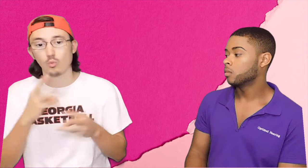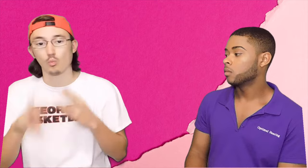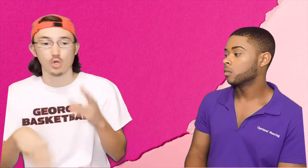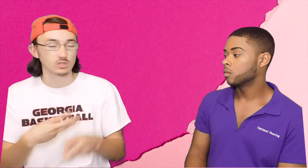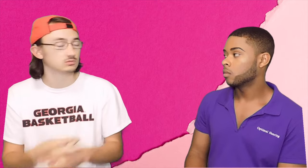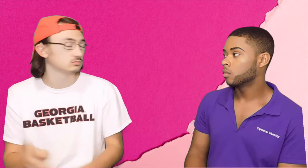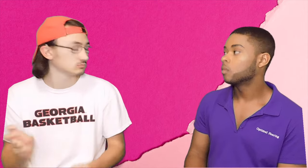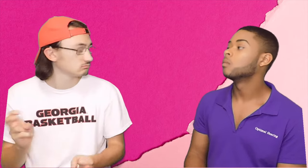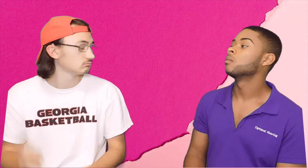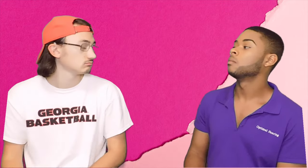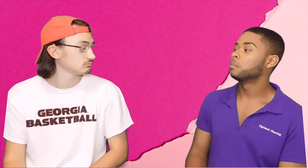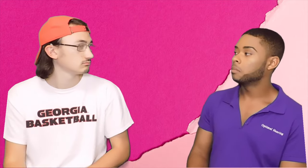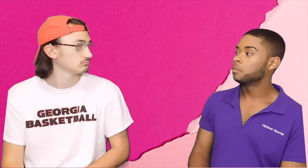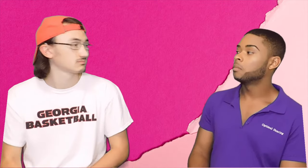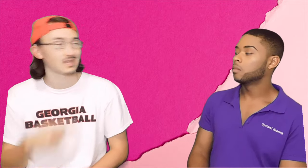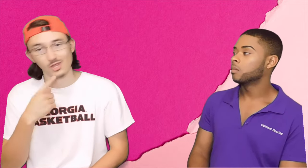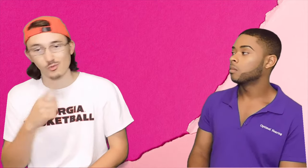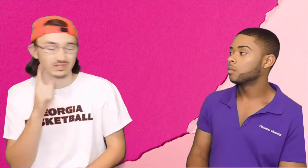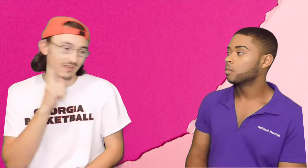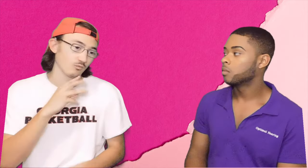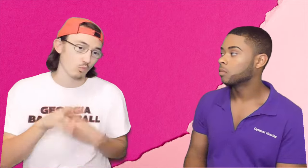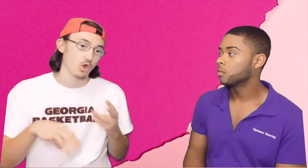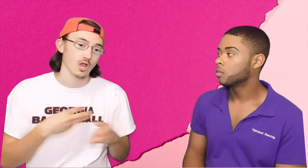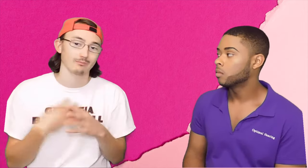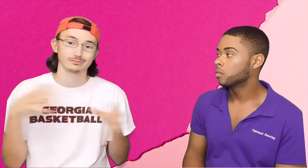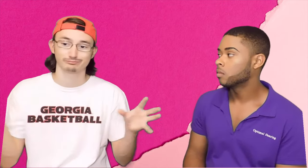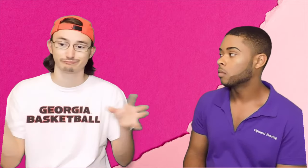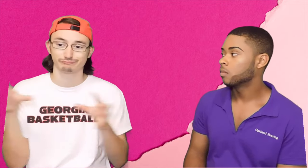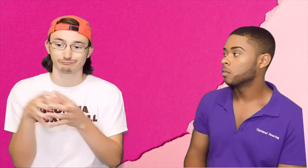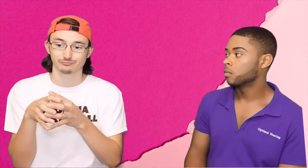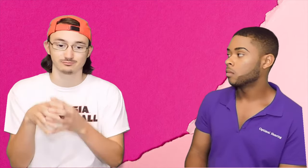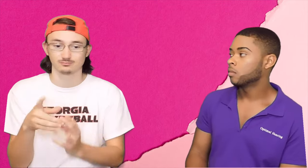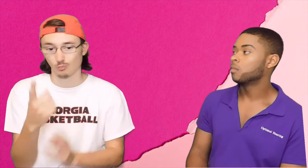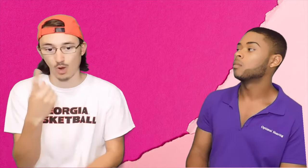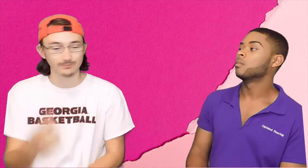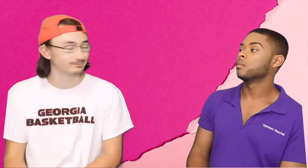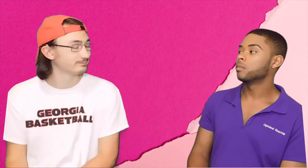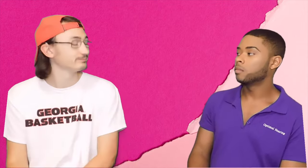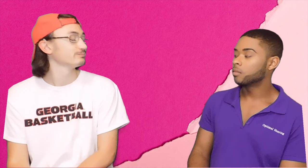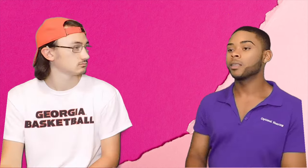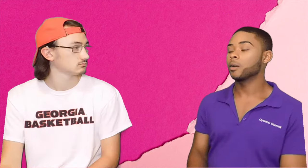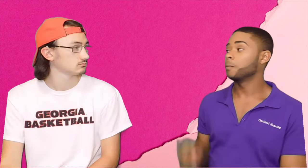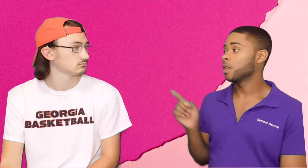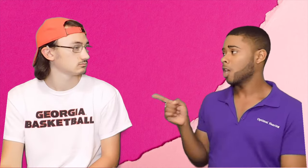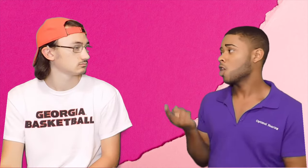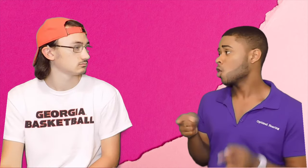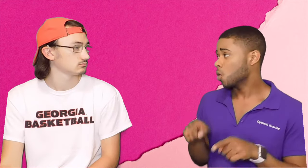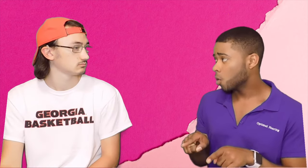The best of both worlds so to speak. Hearing and deaf worlds into one